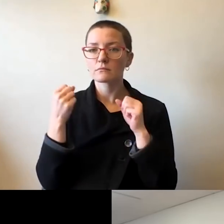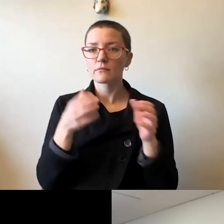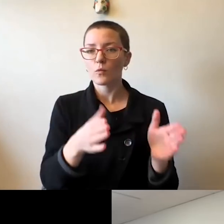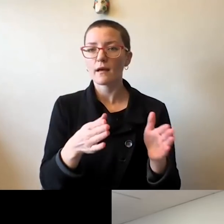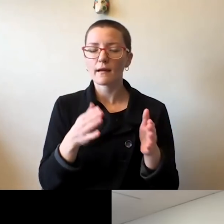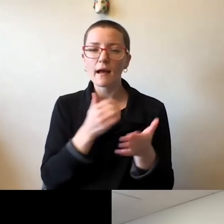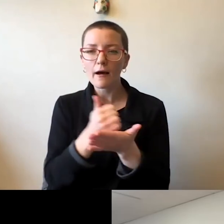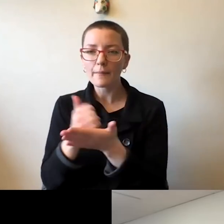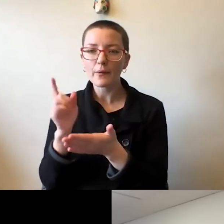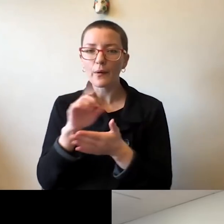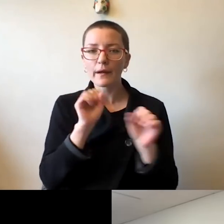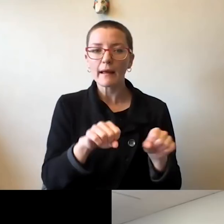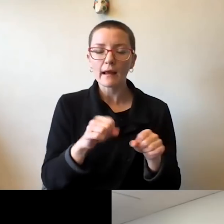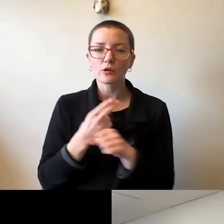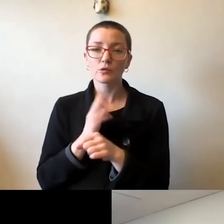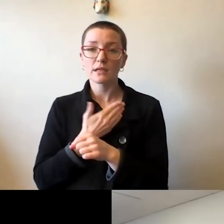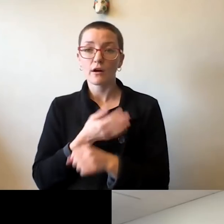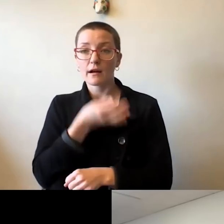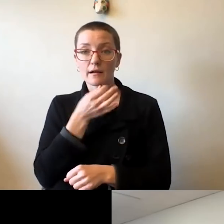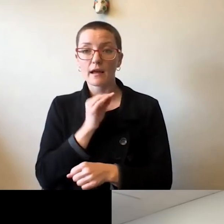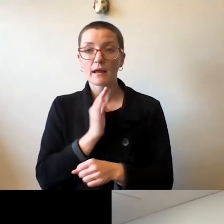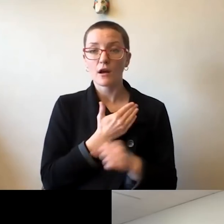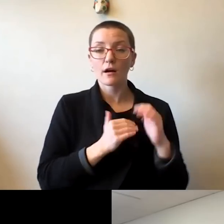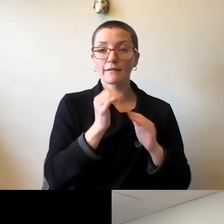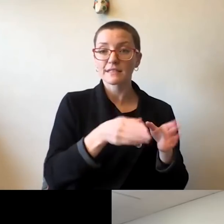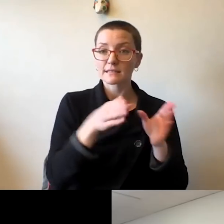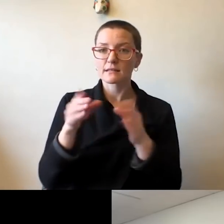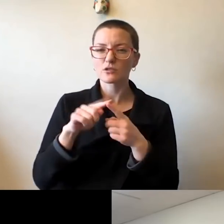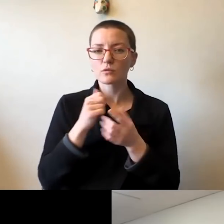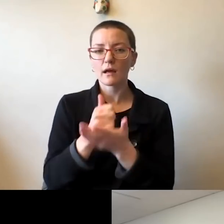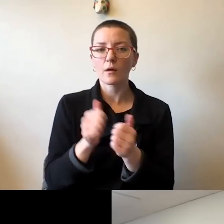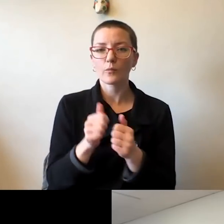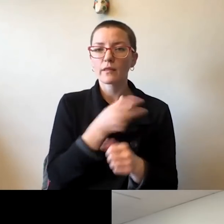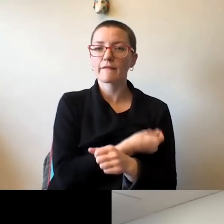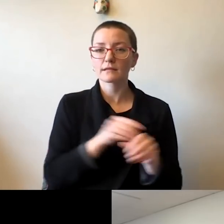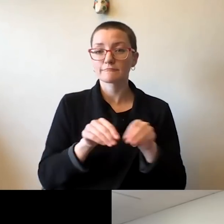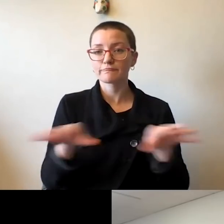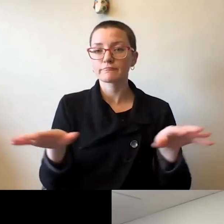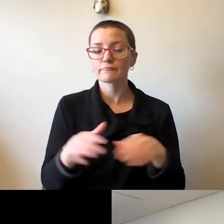utilizing our expertise and our facilities to help with that deployment.